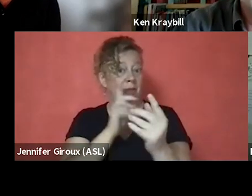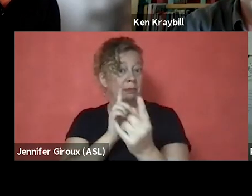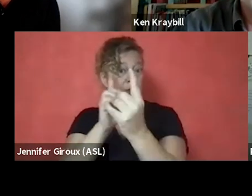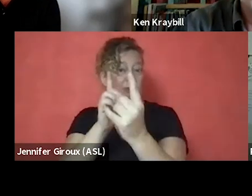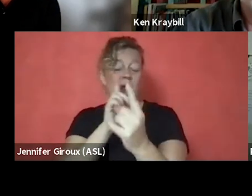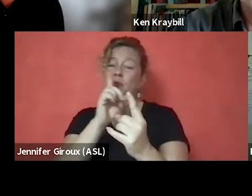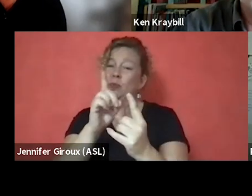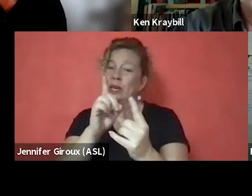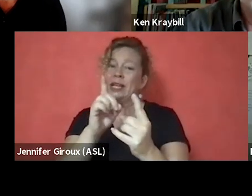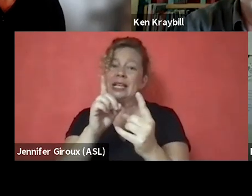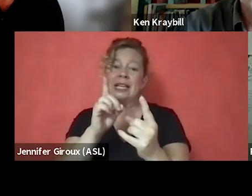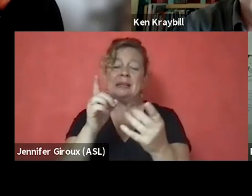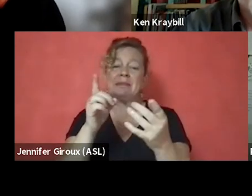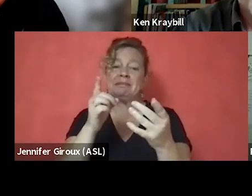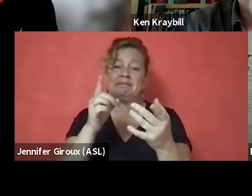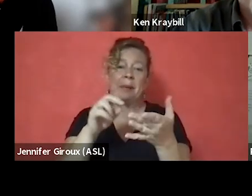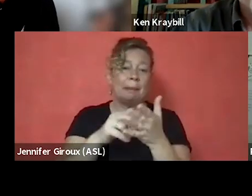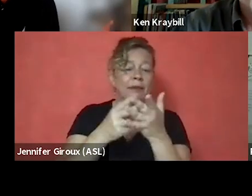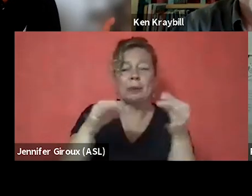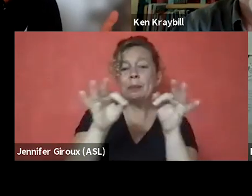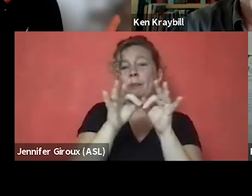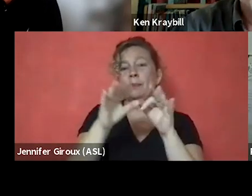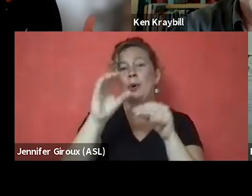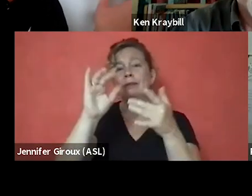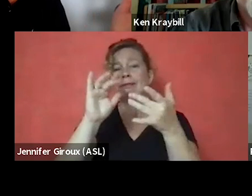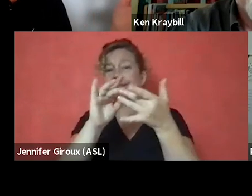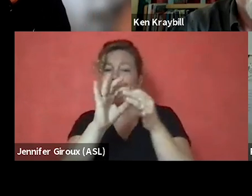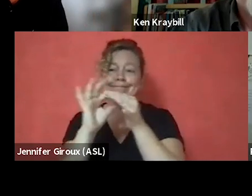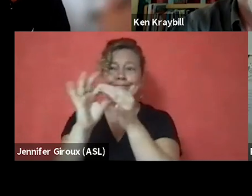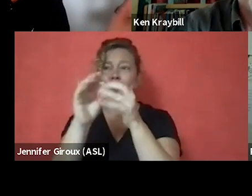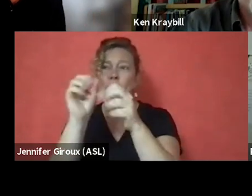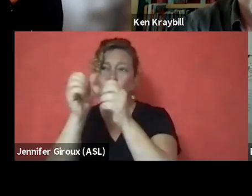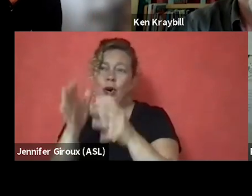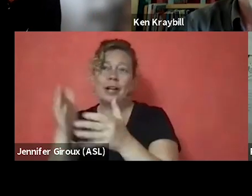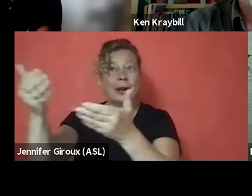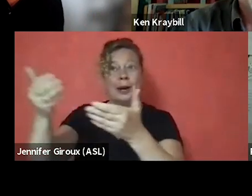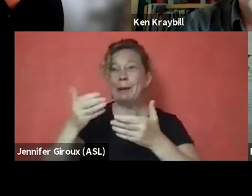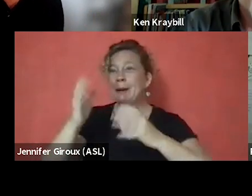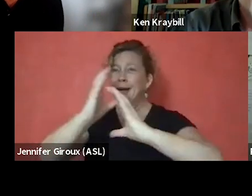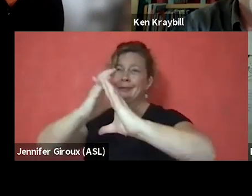and that we've been told they're gonna bring us basically a semi trailer full of goodies.